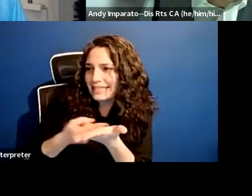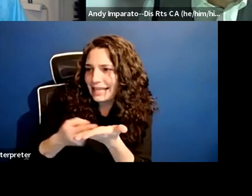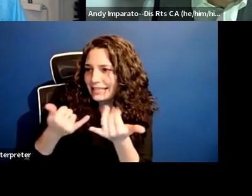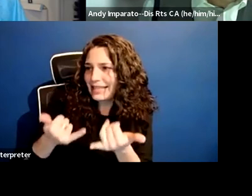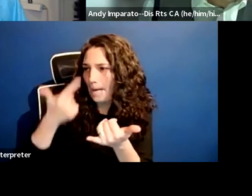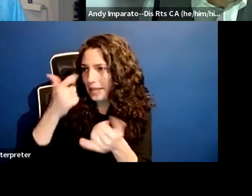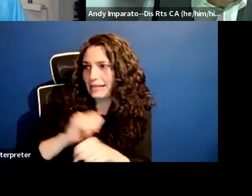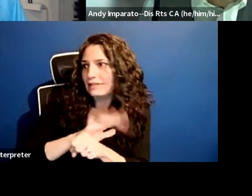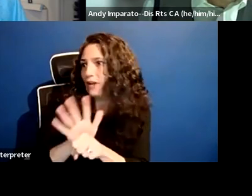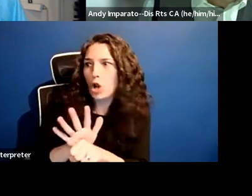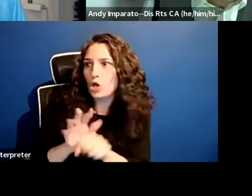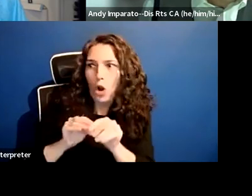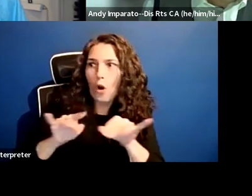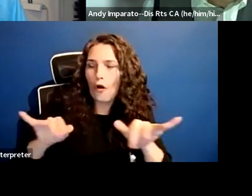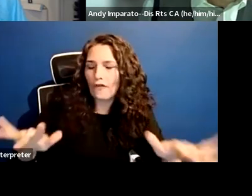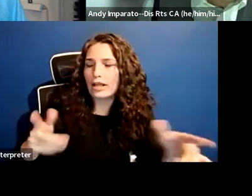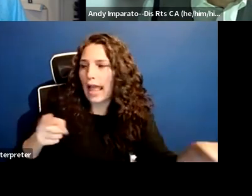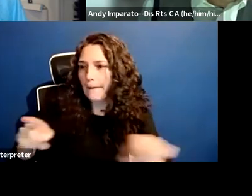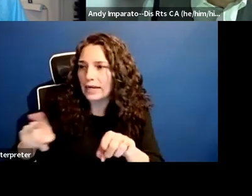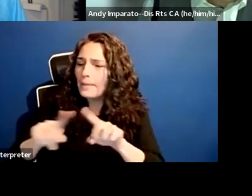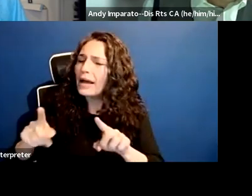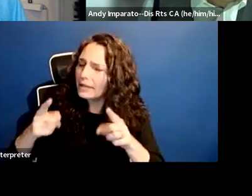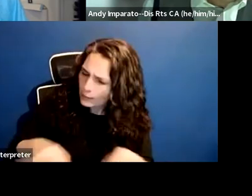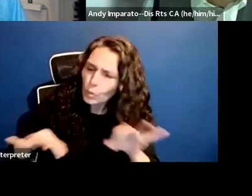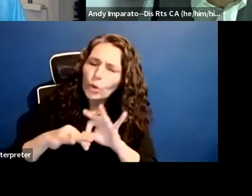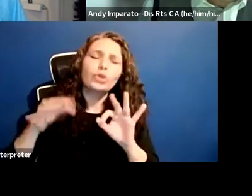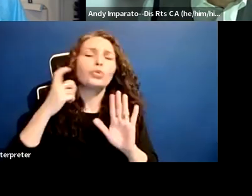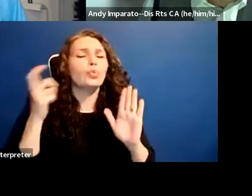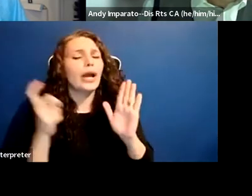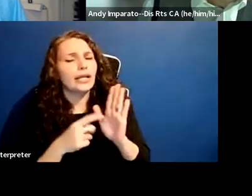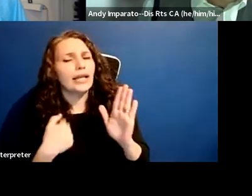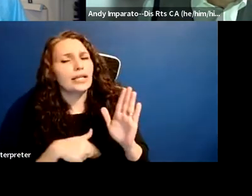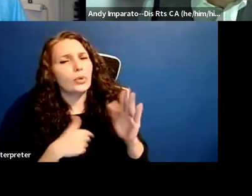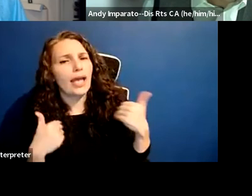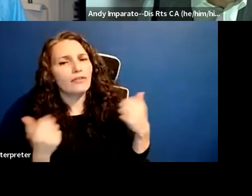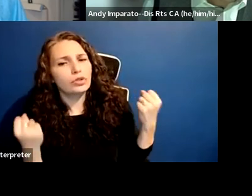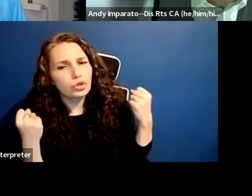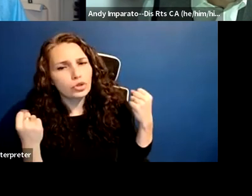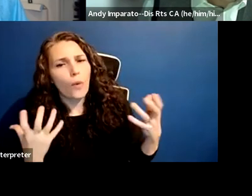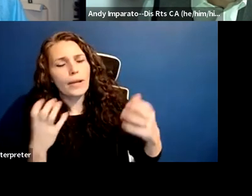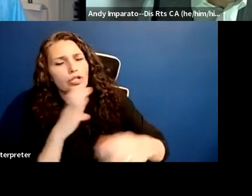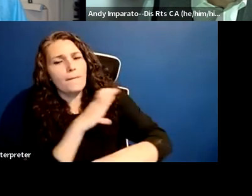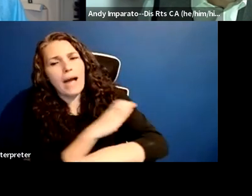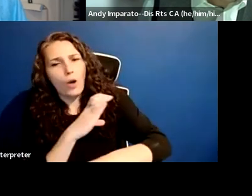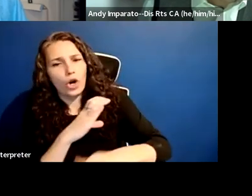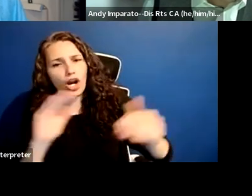To recognize that we have much more power than we did before,